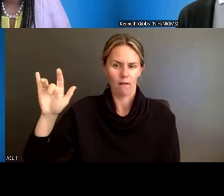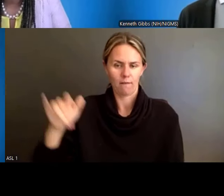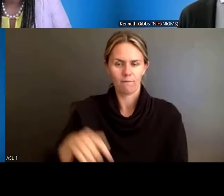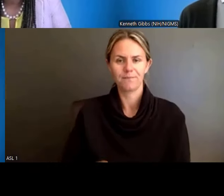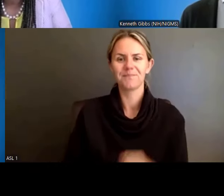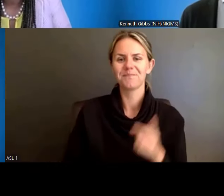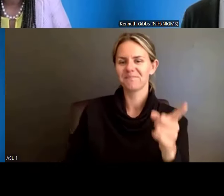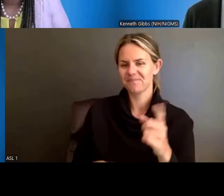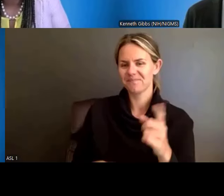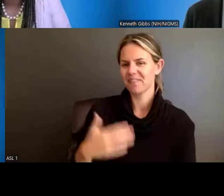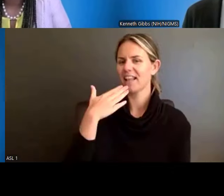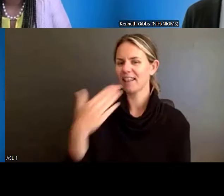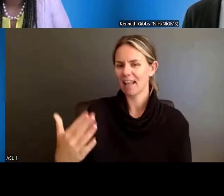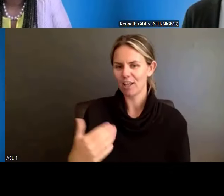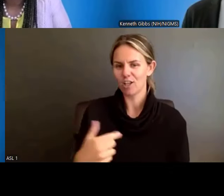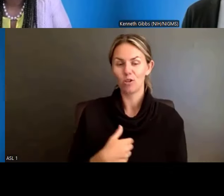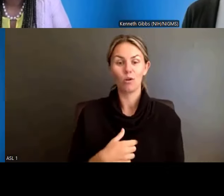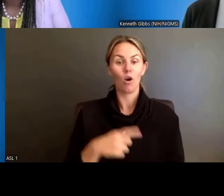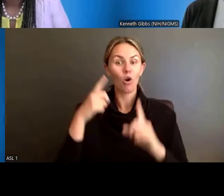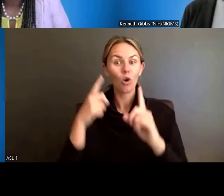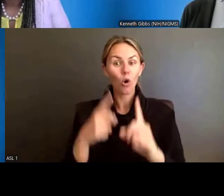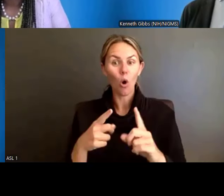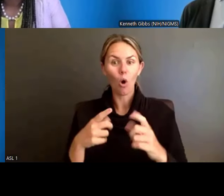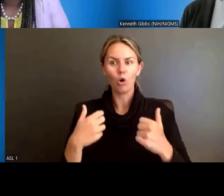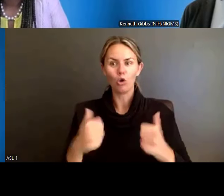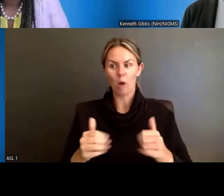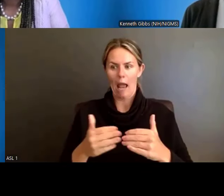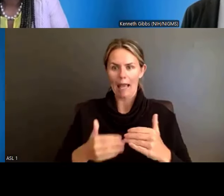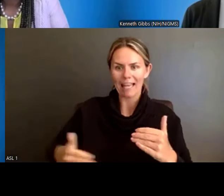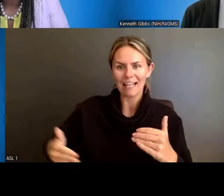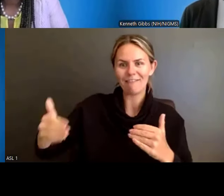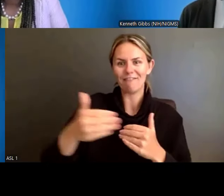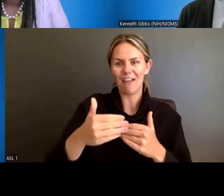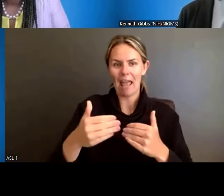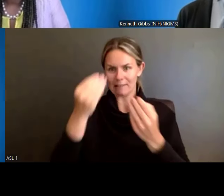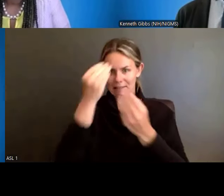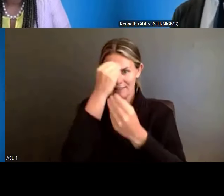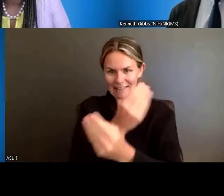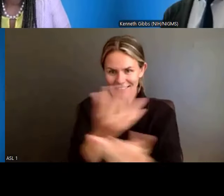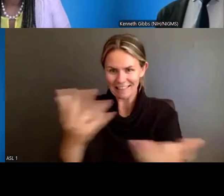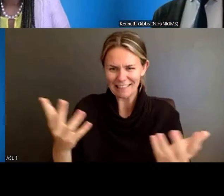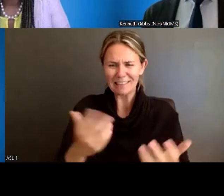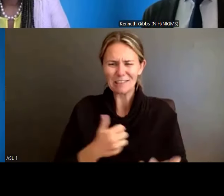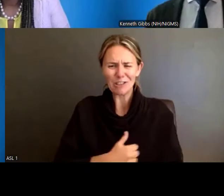in preparation for the changes that are coming, and we apologize for any confusing that it may be creating for you.